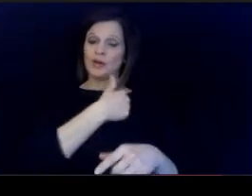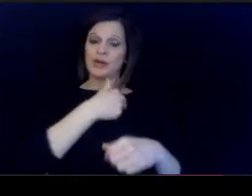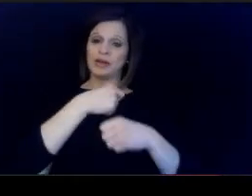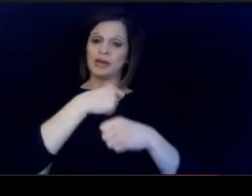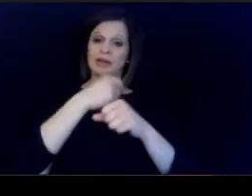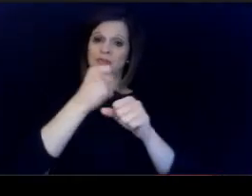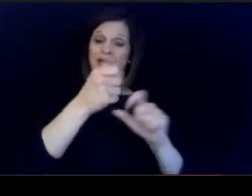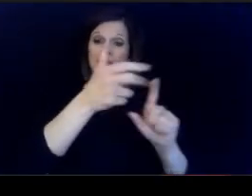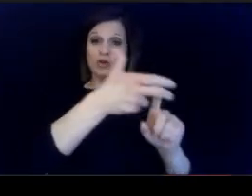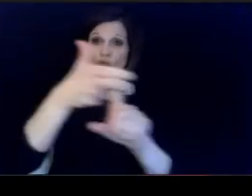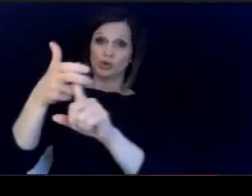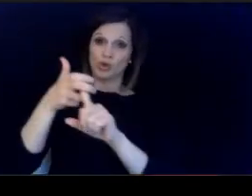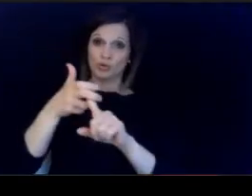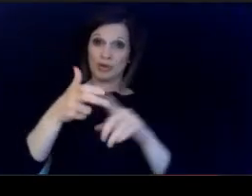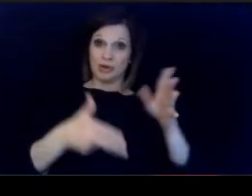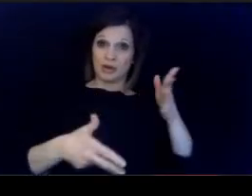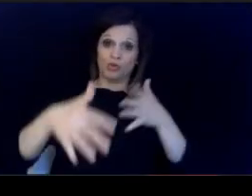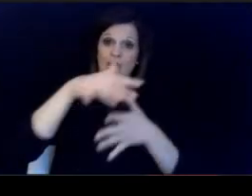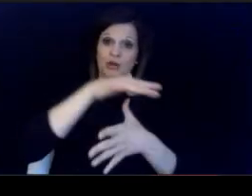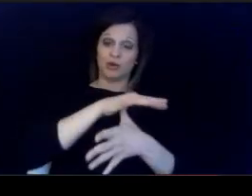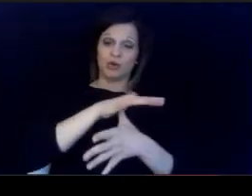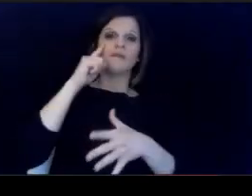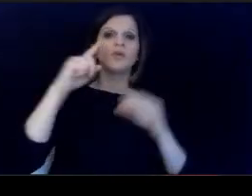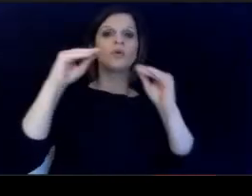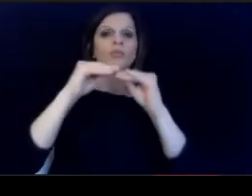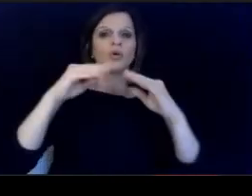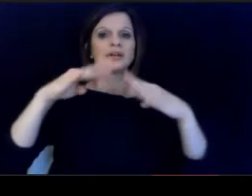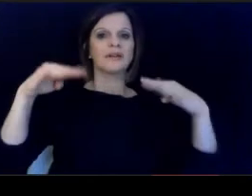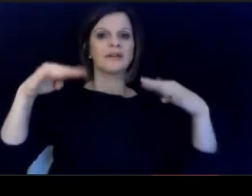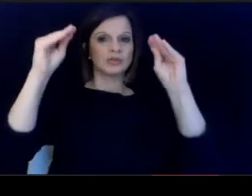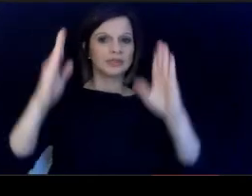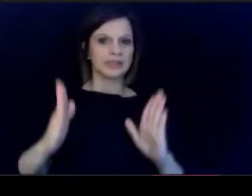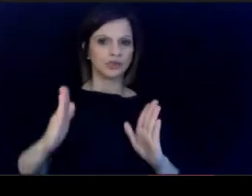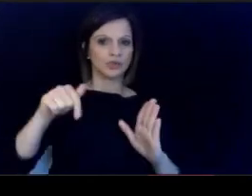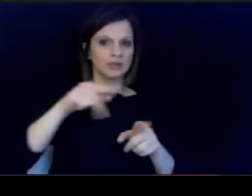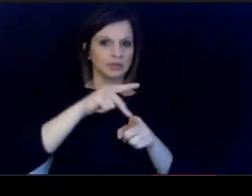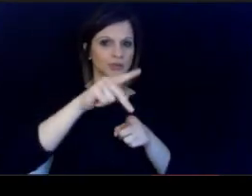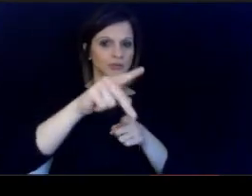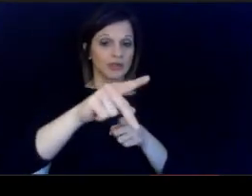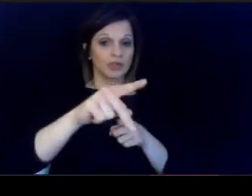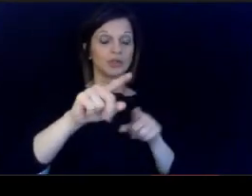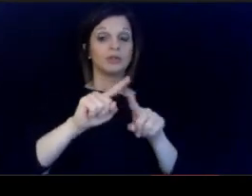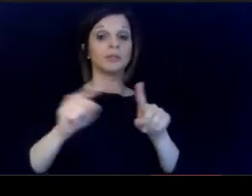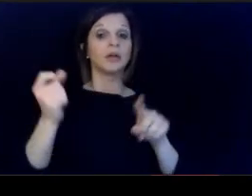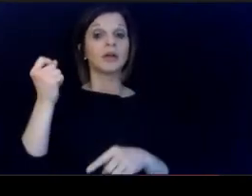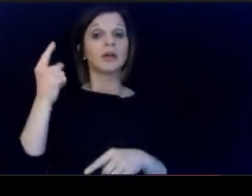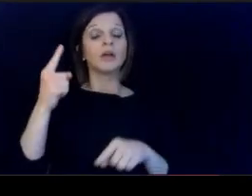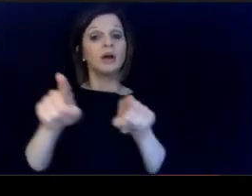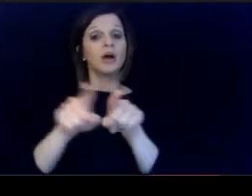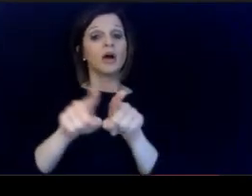the recruitment of more diverse teachers. in the profession, we also need to.